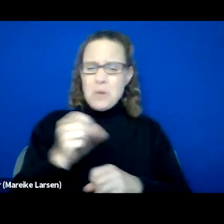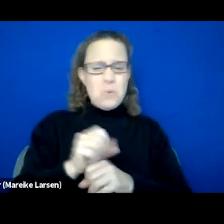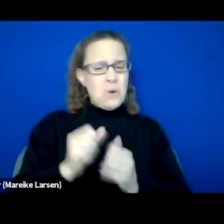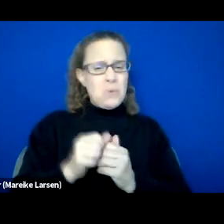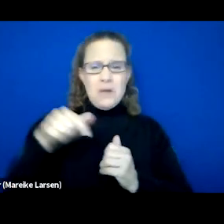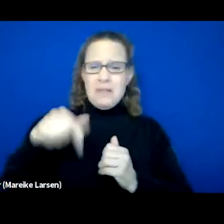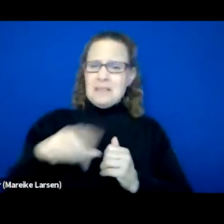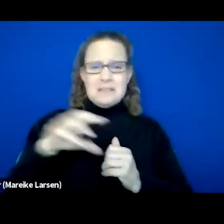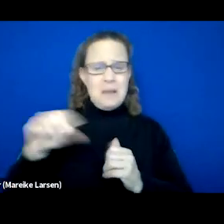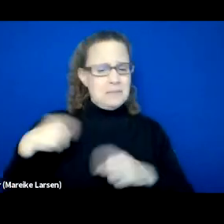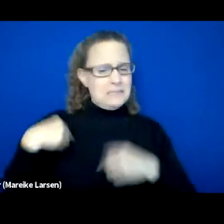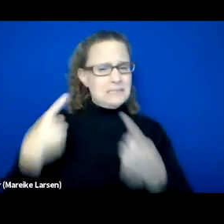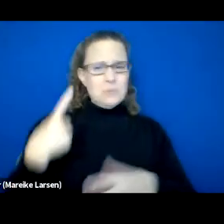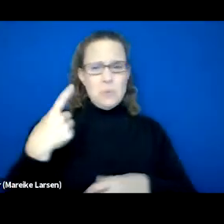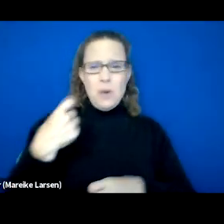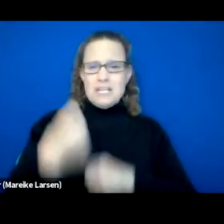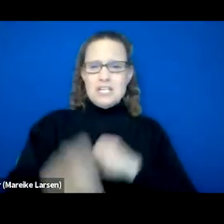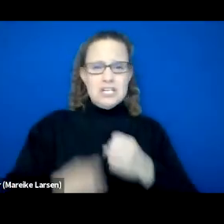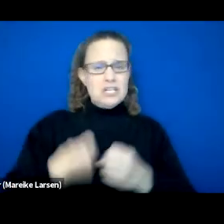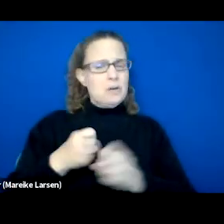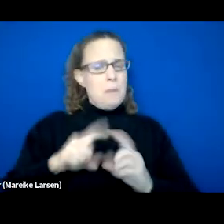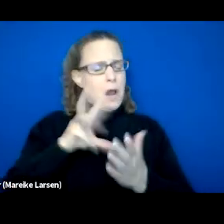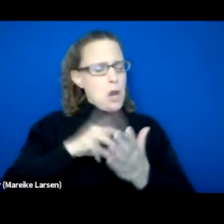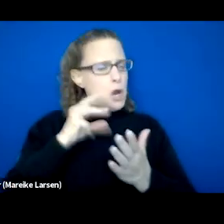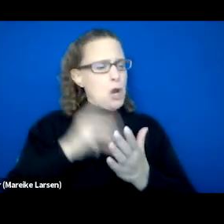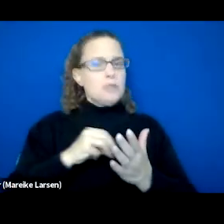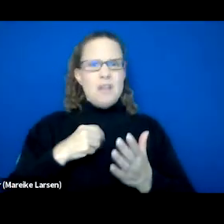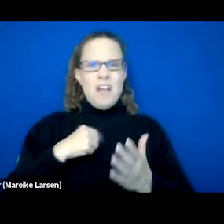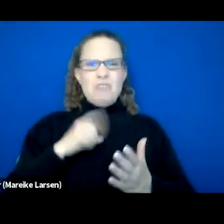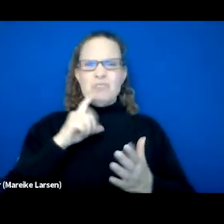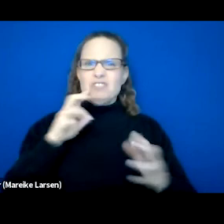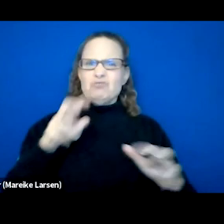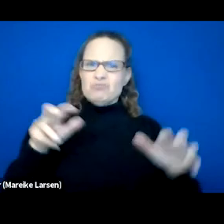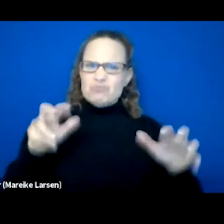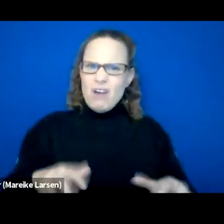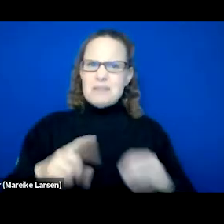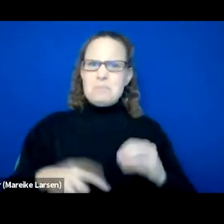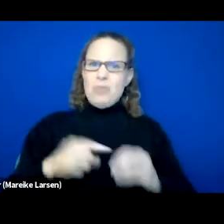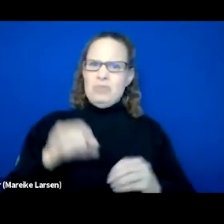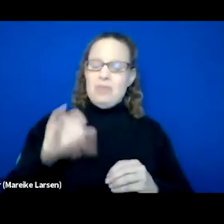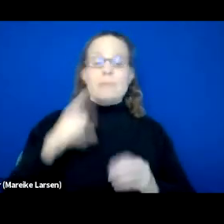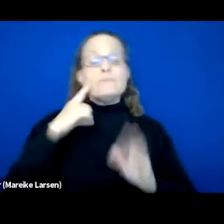So it really, really shocked me as in so far as for example, you know, one of the clients will say,